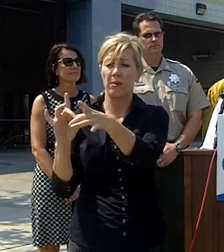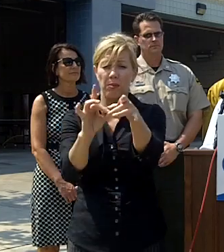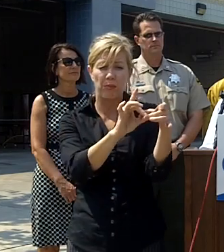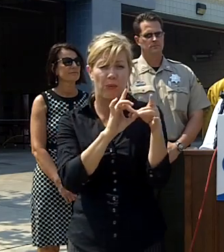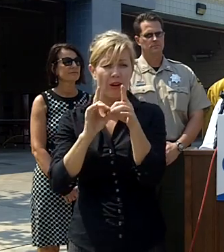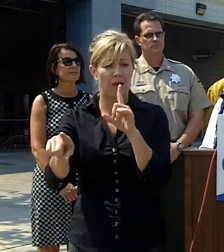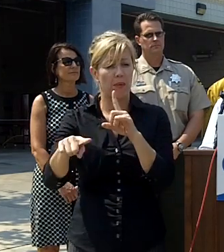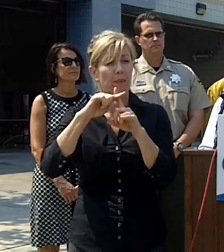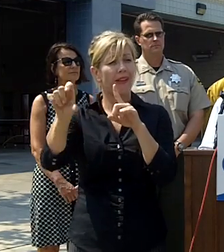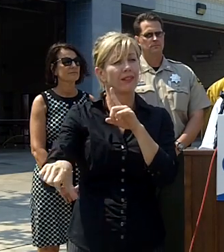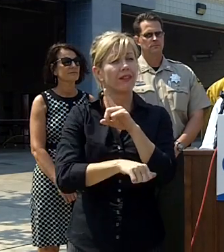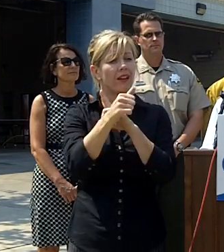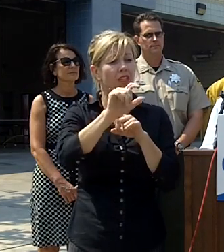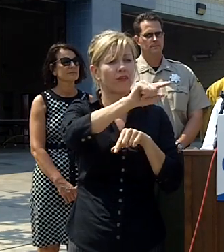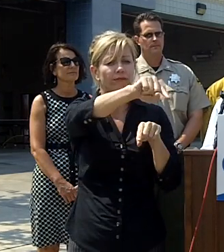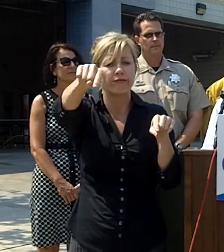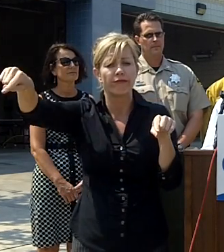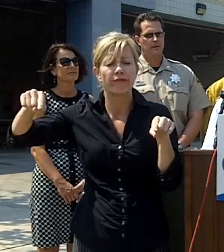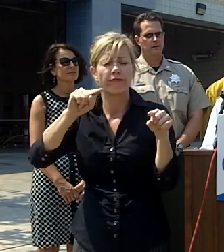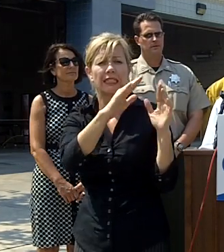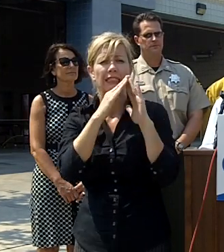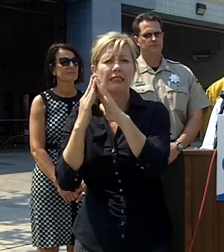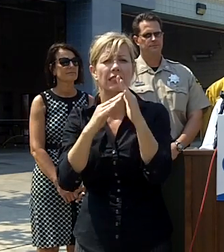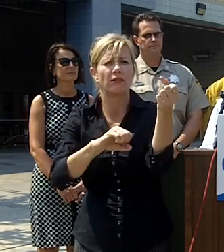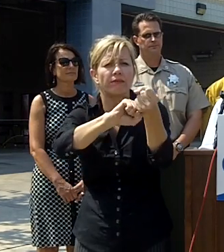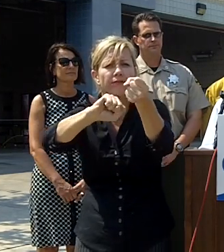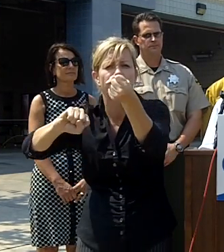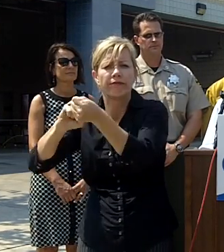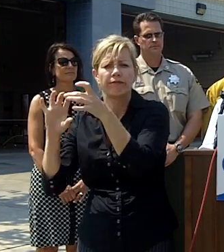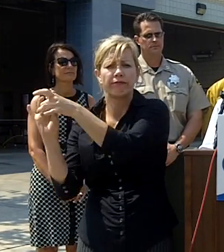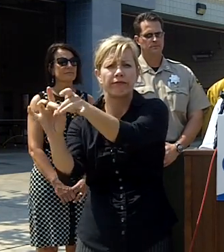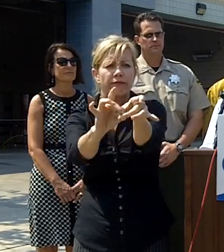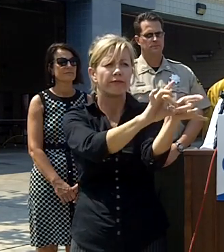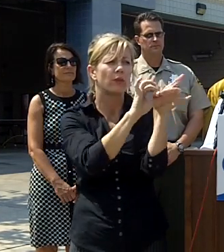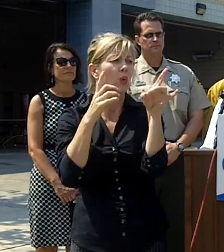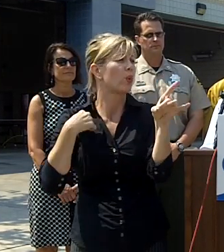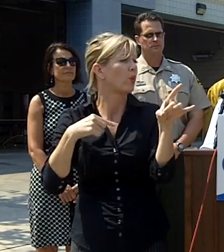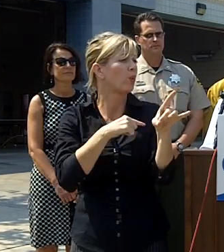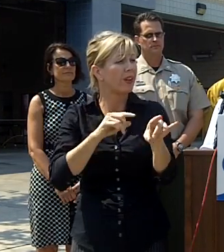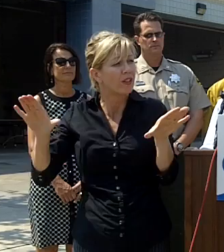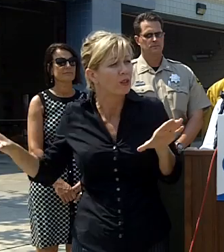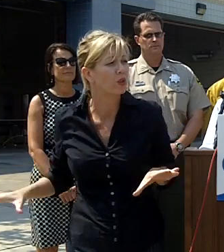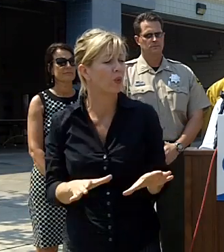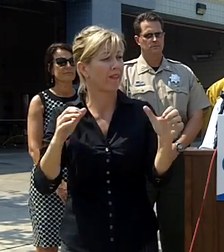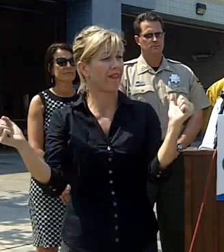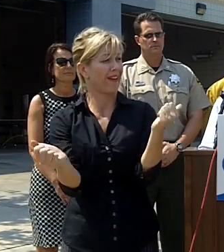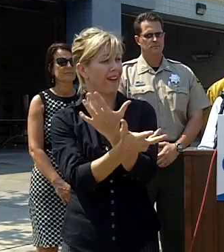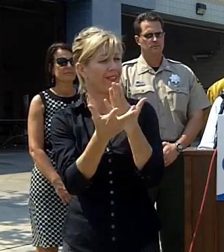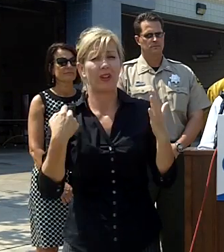are all here to help us we're doing everything humanly possible to have this incident under